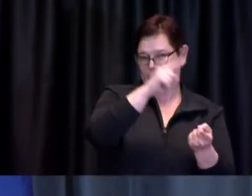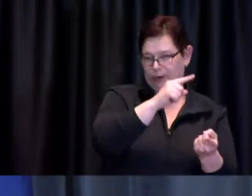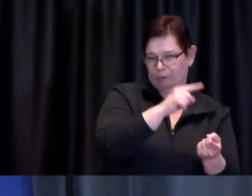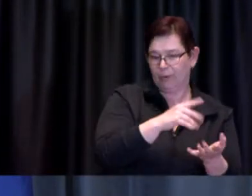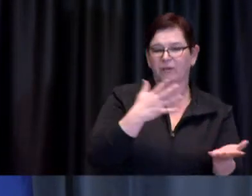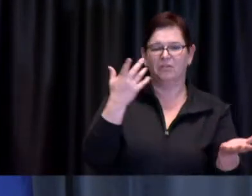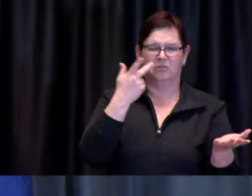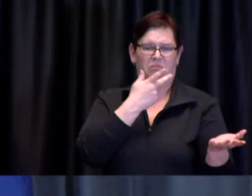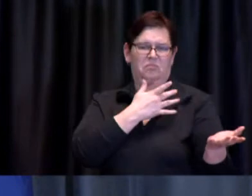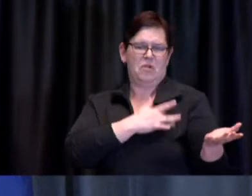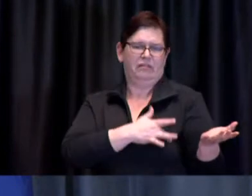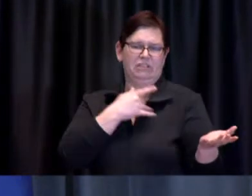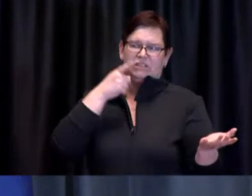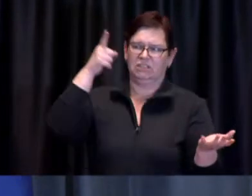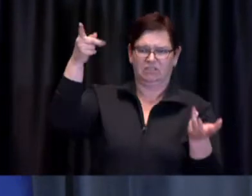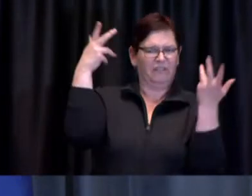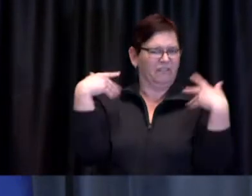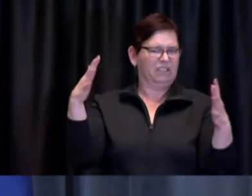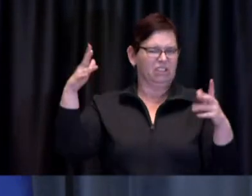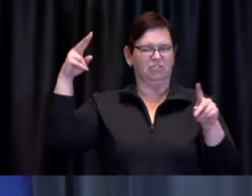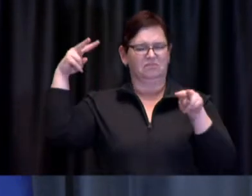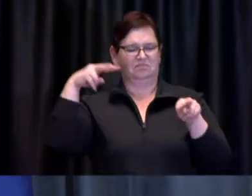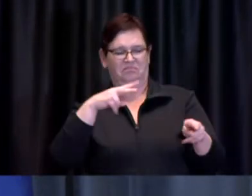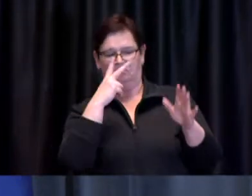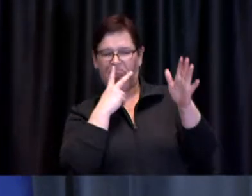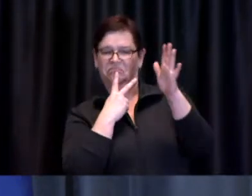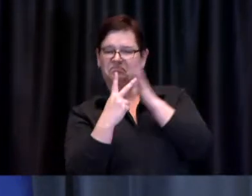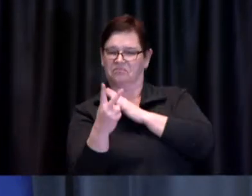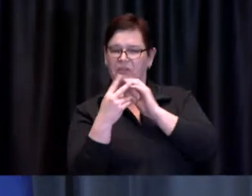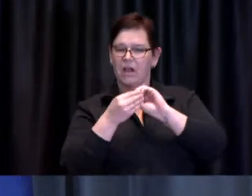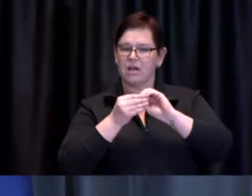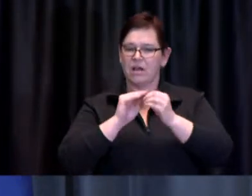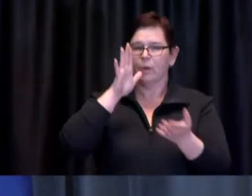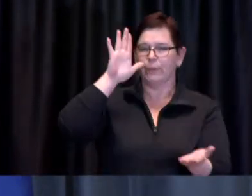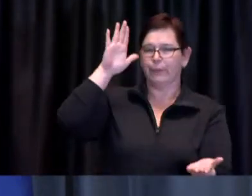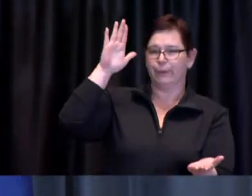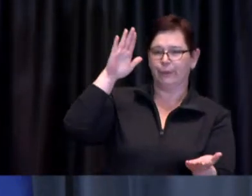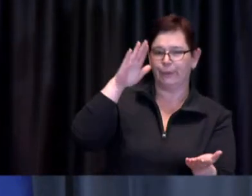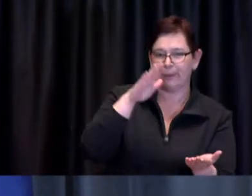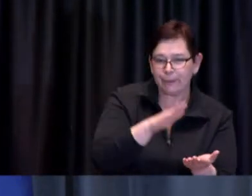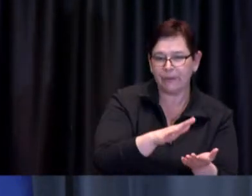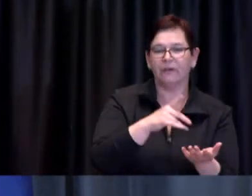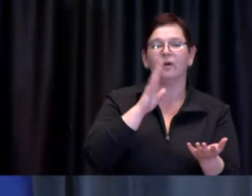we look forward to being able to administer more than twice the number of vaccines we are administering